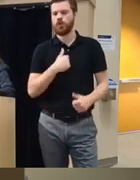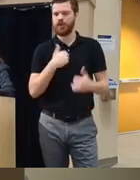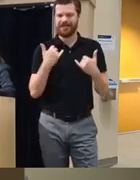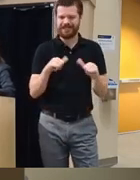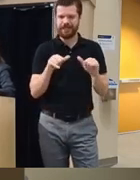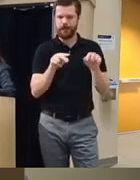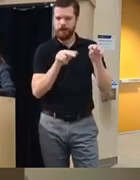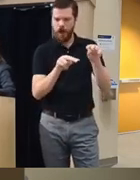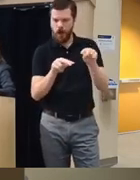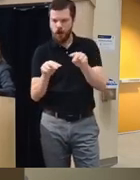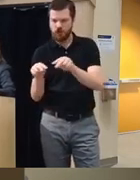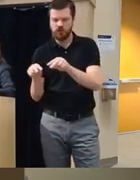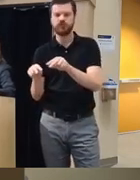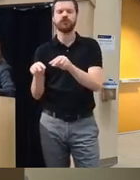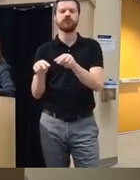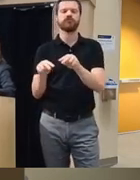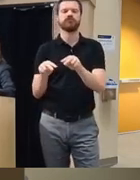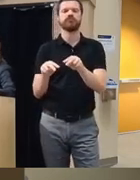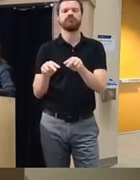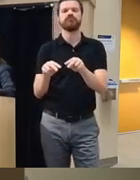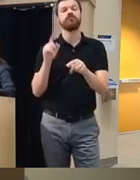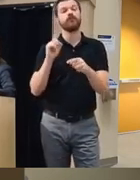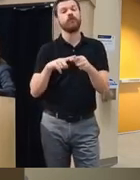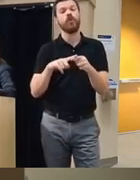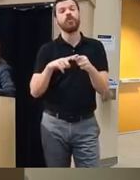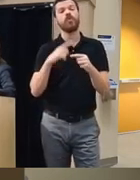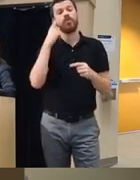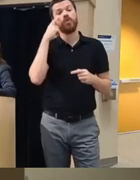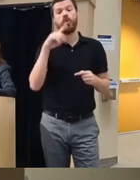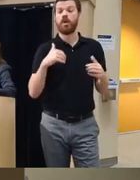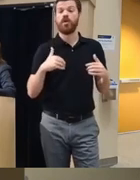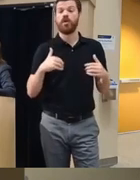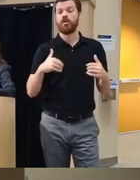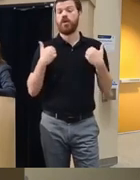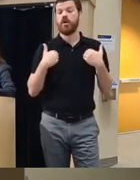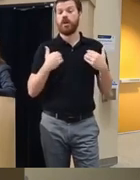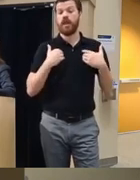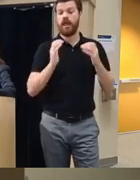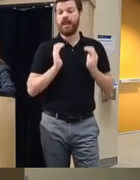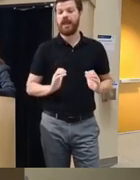monitoring that out um for younger clients uh they do want mobile versions for their